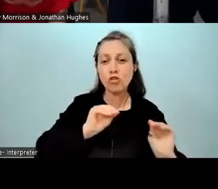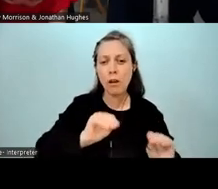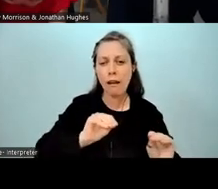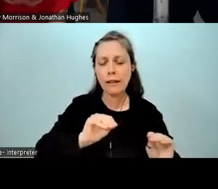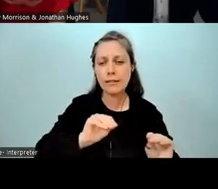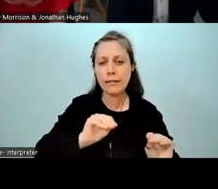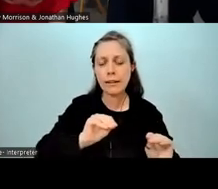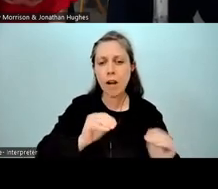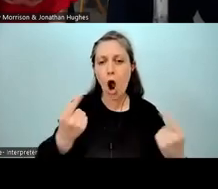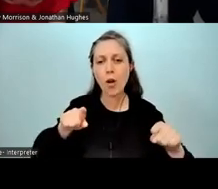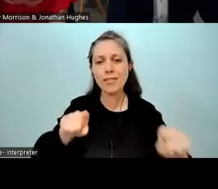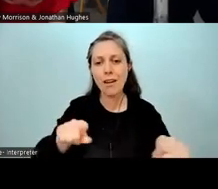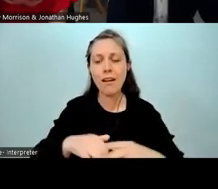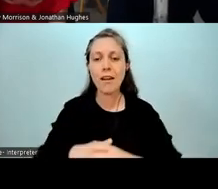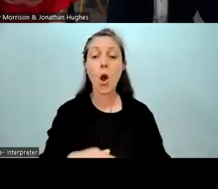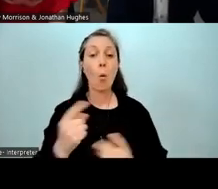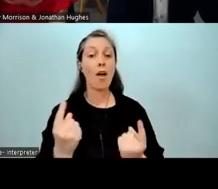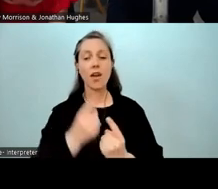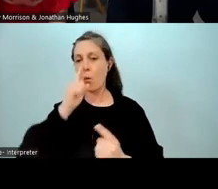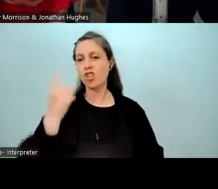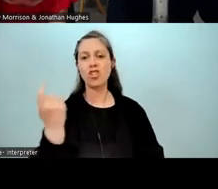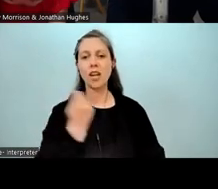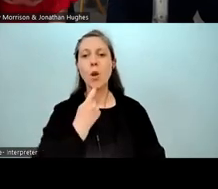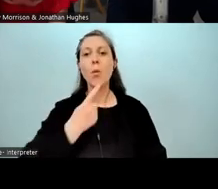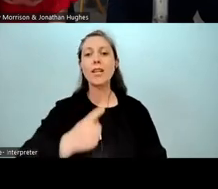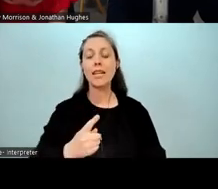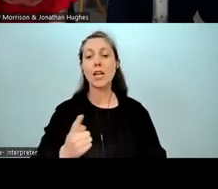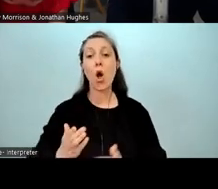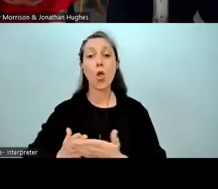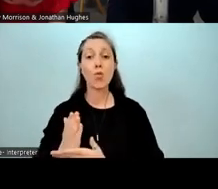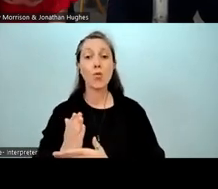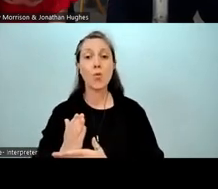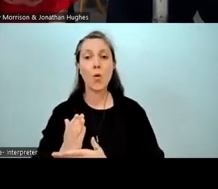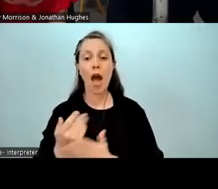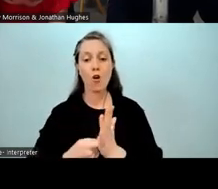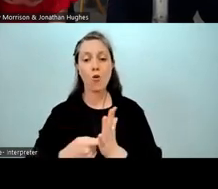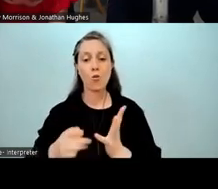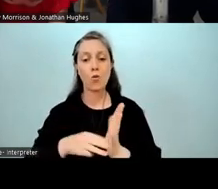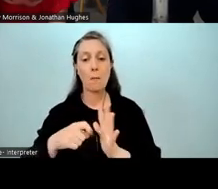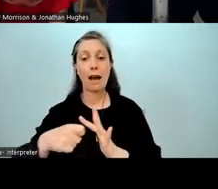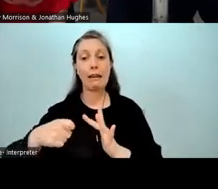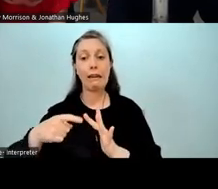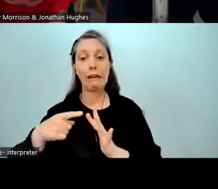One of the non-negotiables was there was no English in our rumaki classes. So obviously, that was quite challenging,